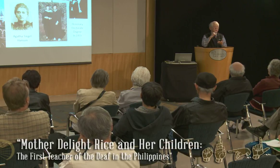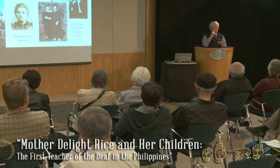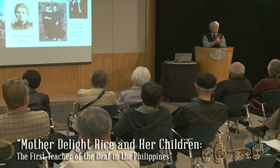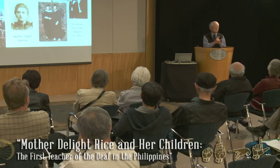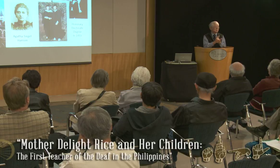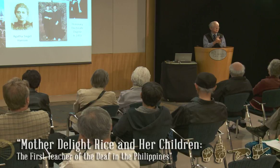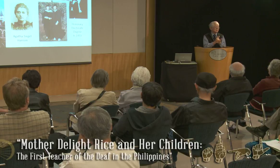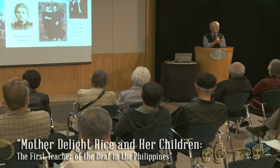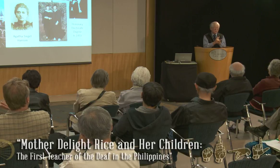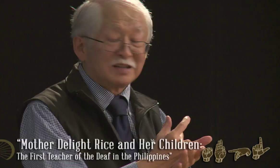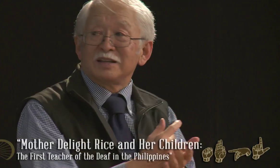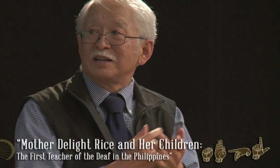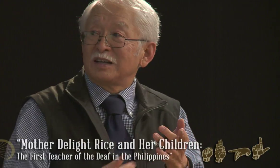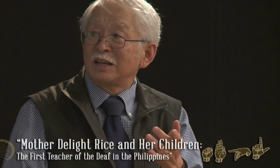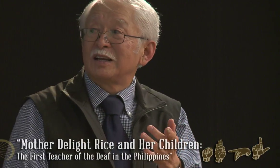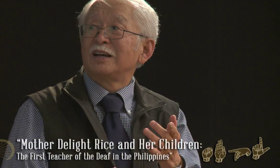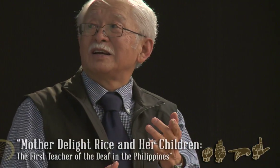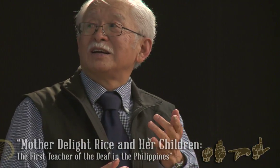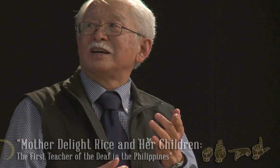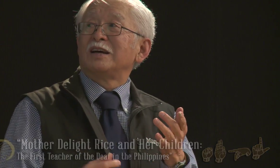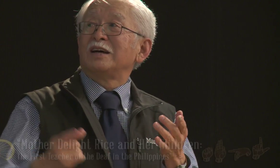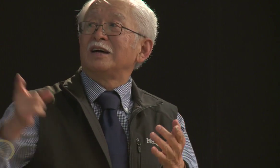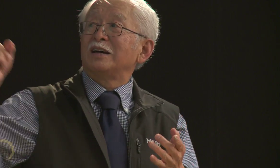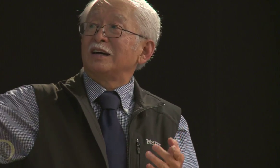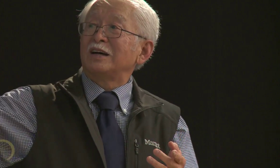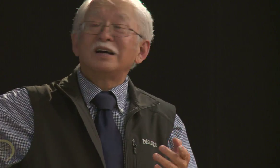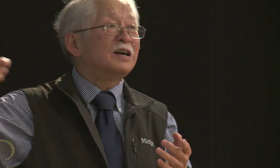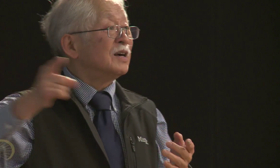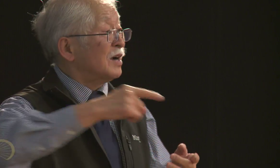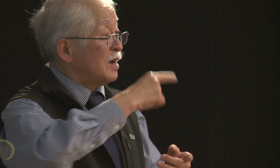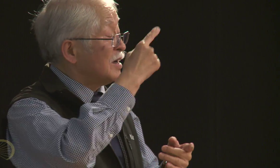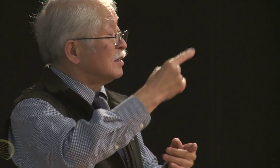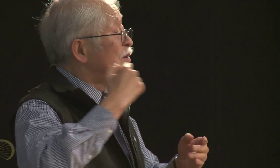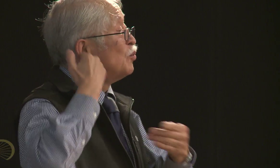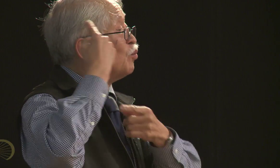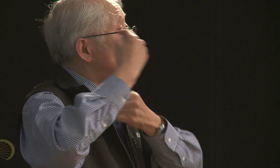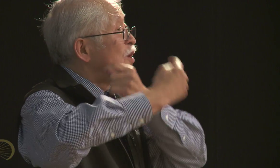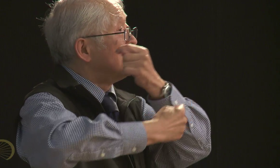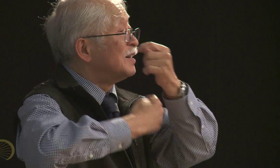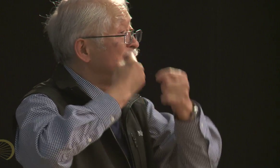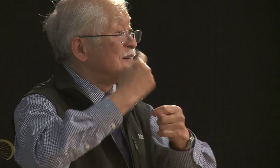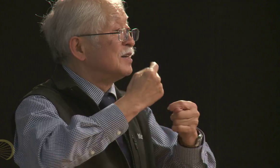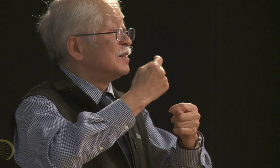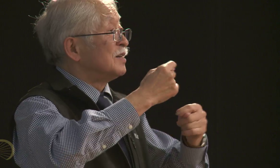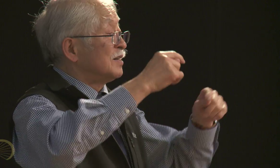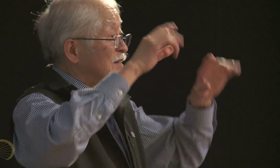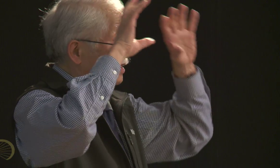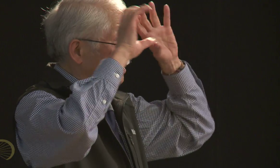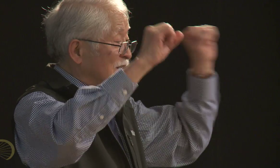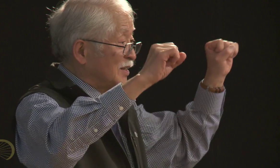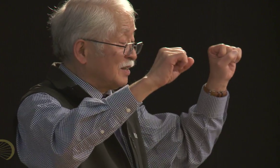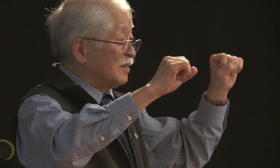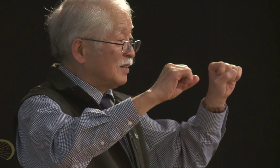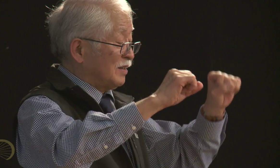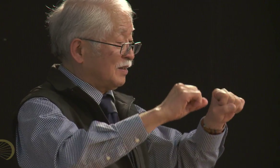and that year was the same year that I graduated from Gallaudet, so it was nice the two of us were together.